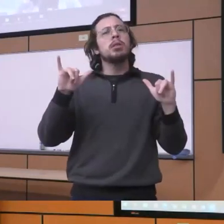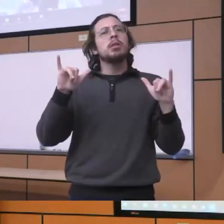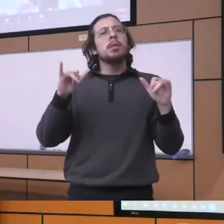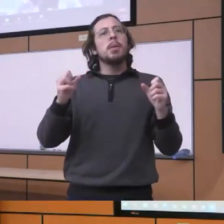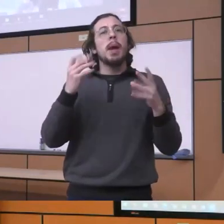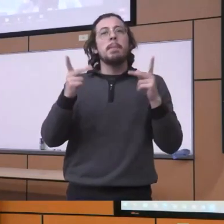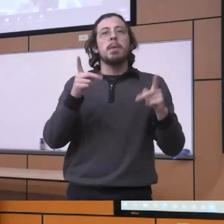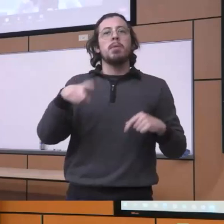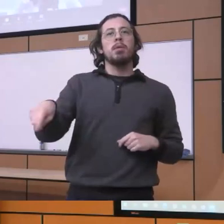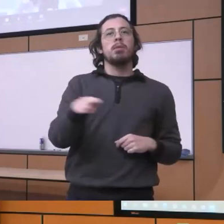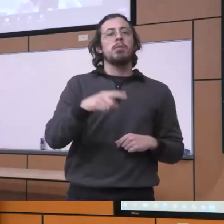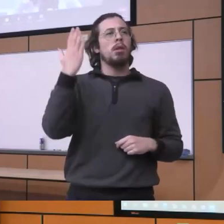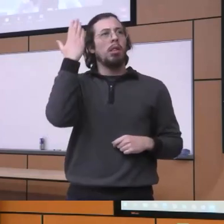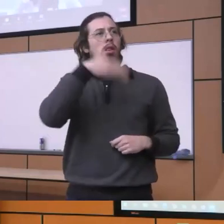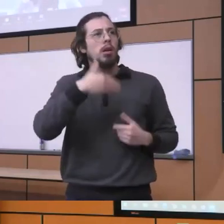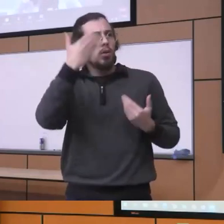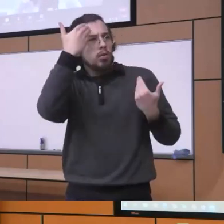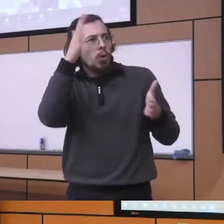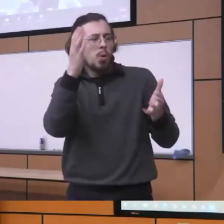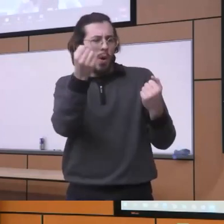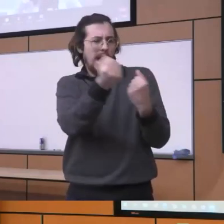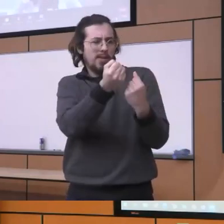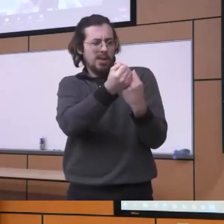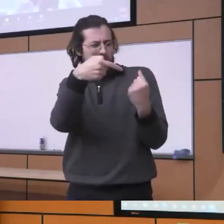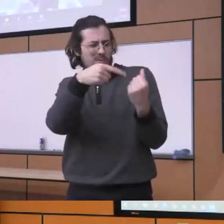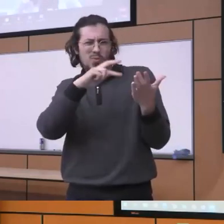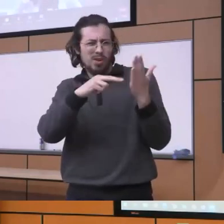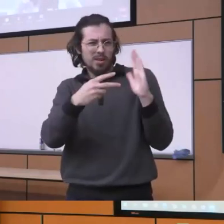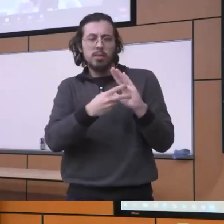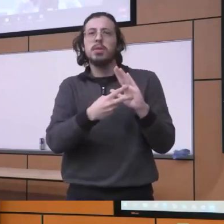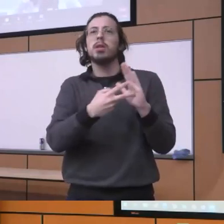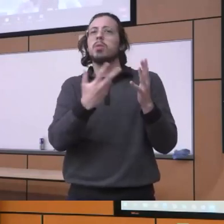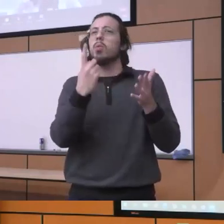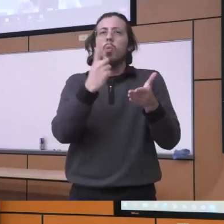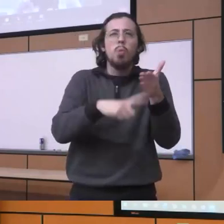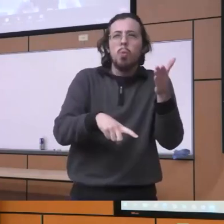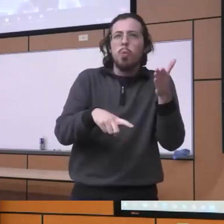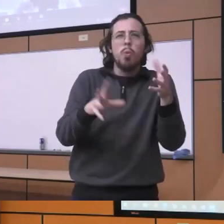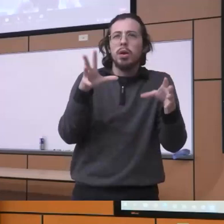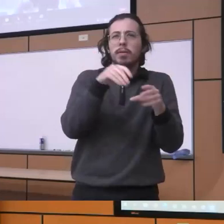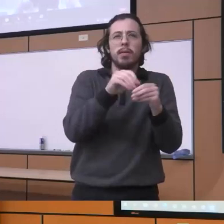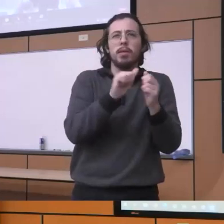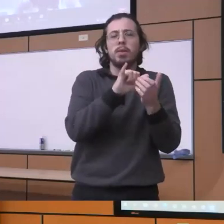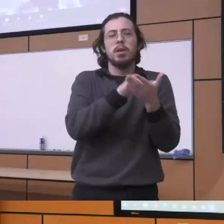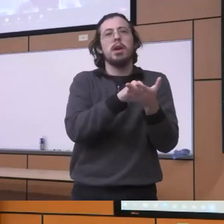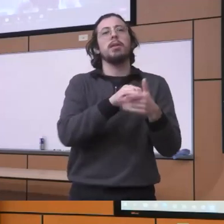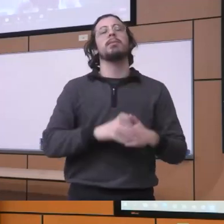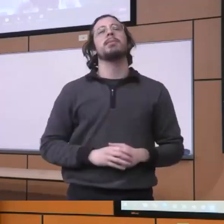aware of what advocacy means what what it entails you know or you know and so we try to really help